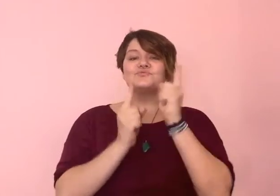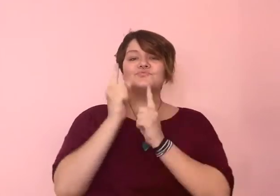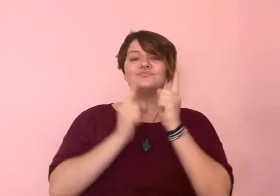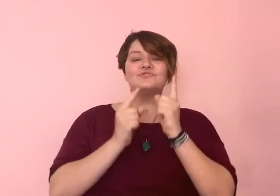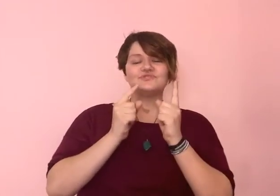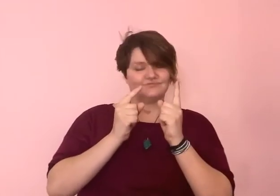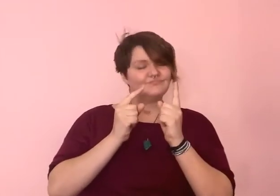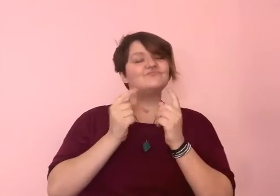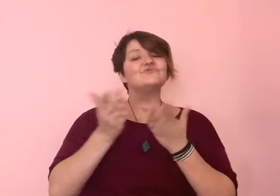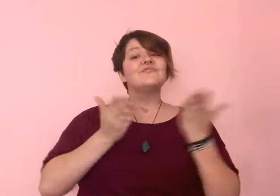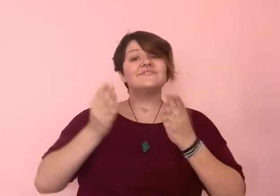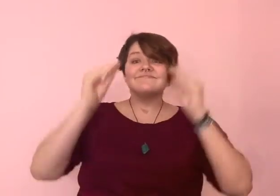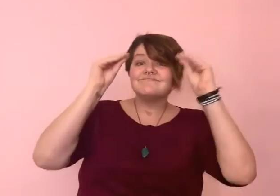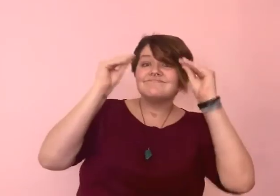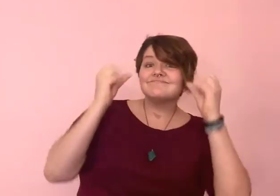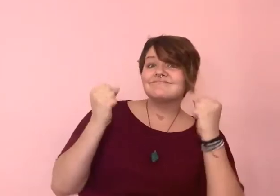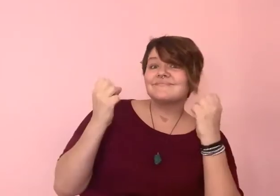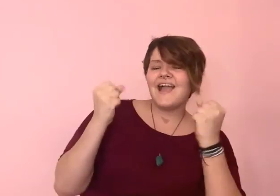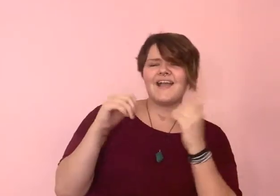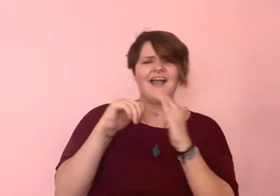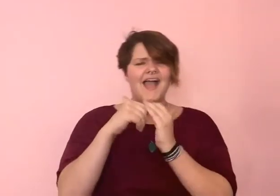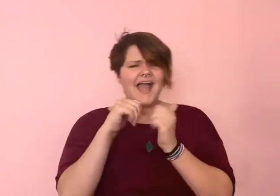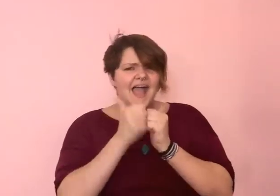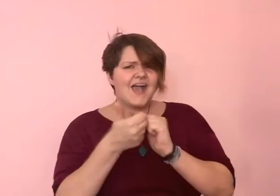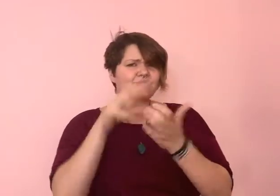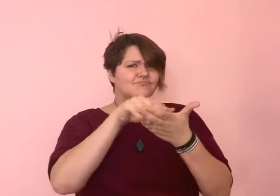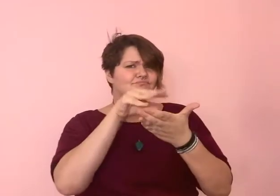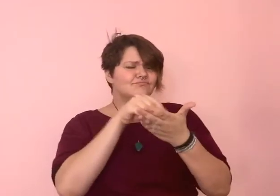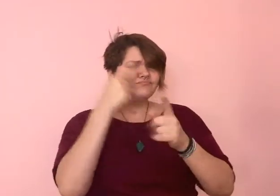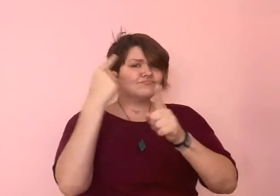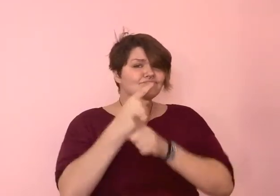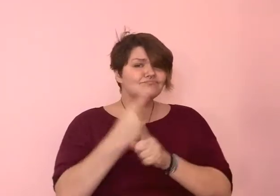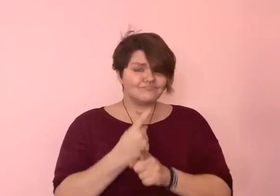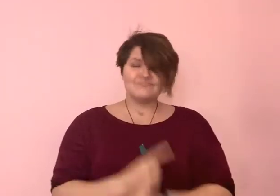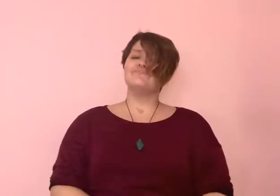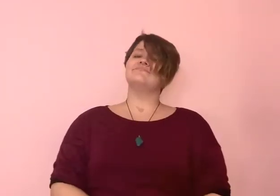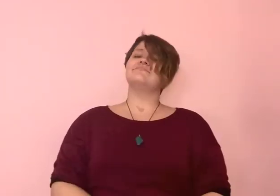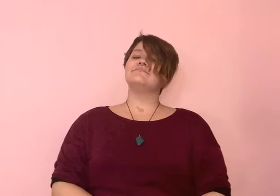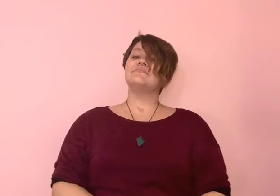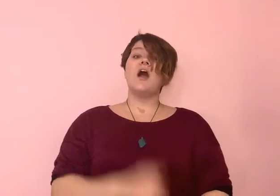Recently, we have started providing sign language tutoring services.